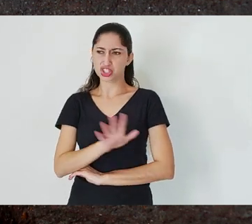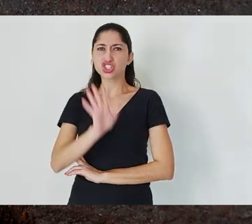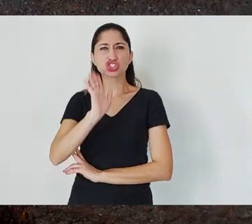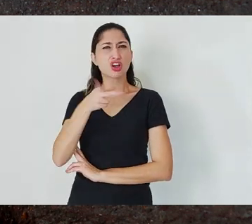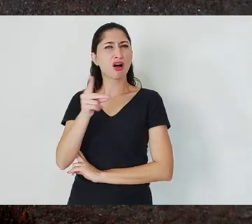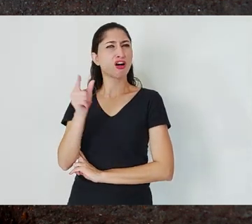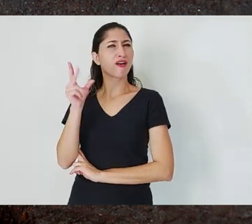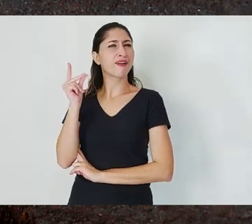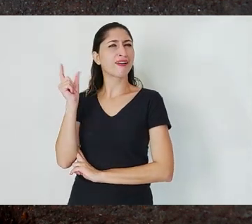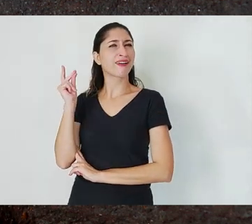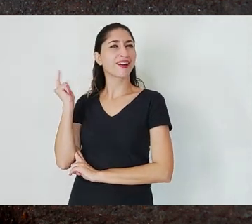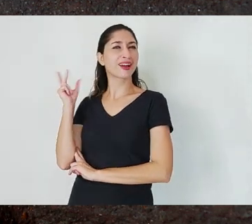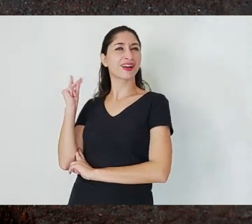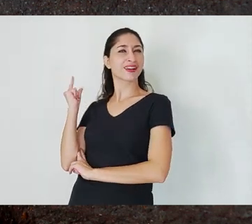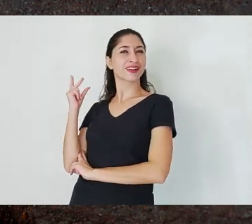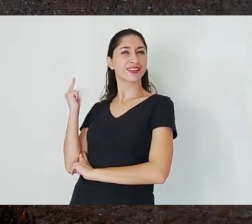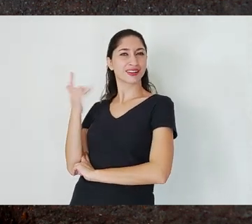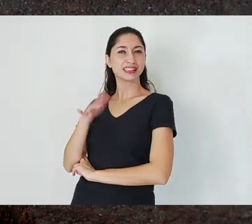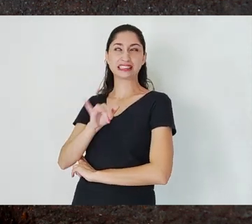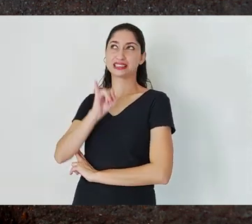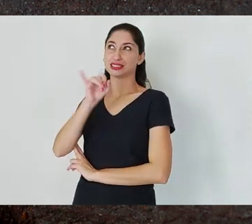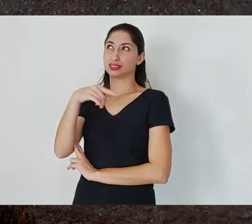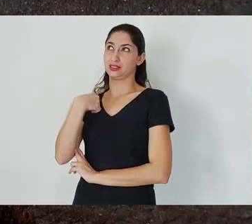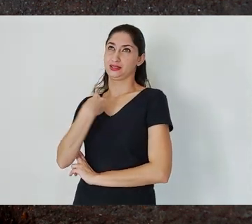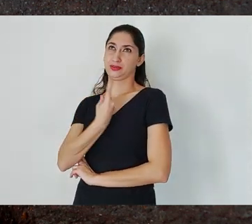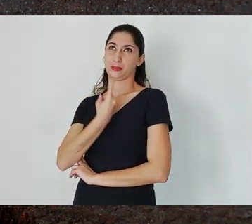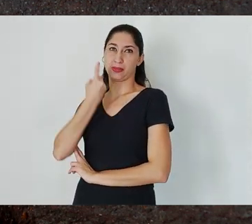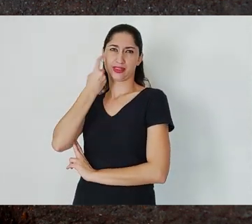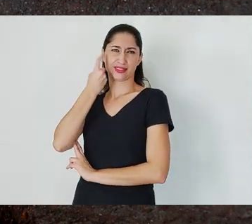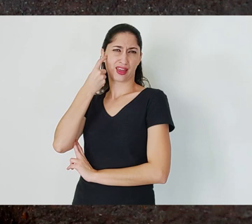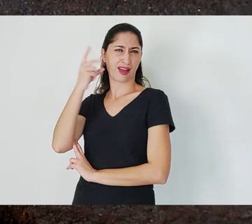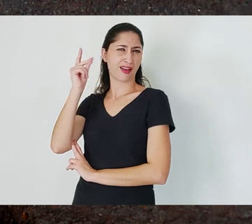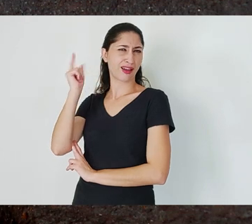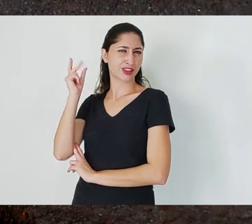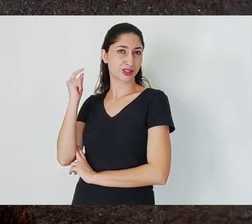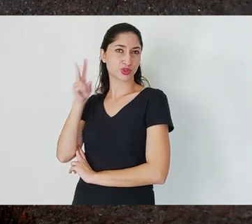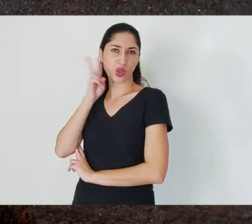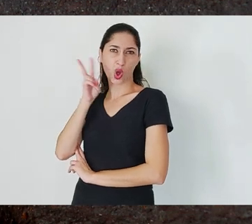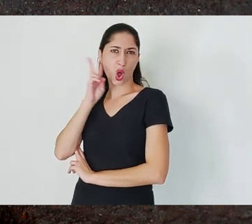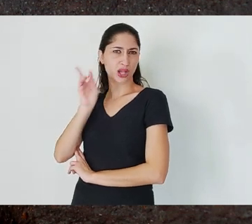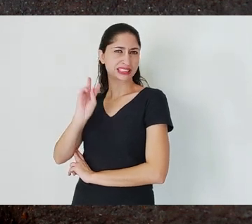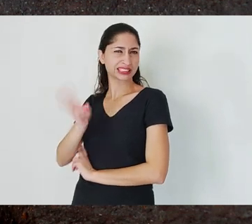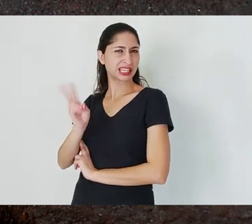If we look back to the gold rush and if we look throughout history, the relationship was also very strong.